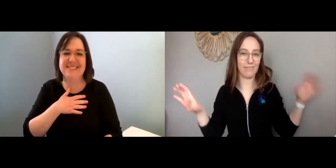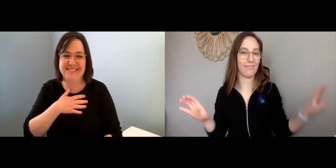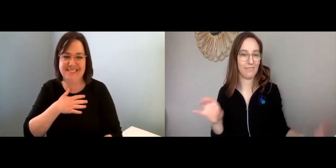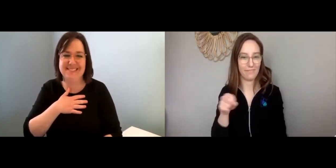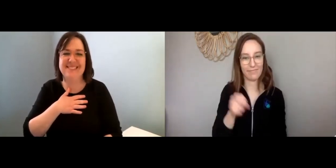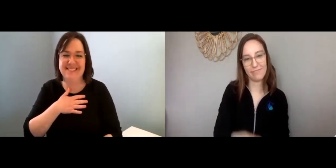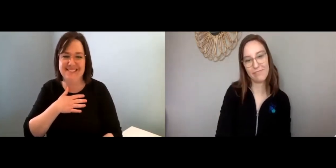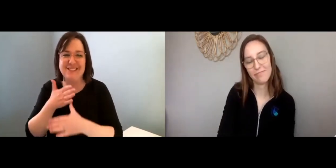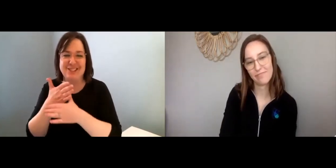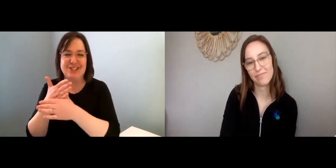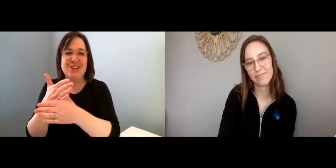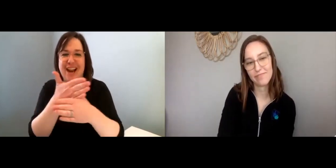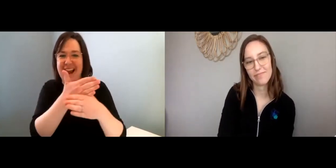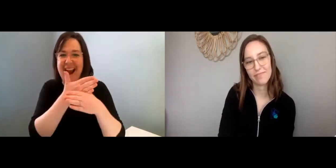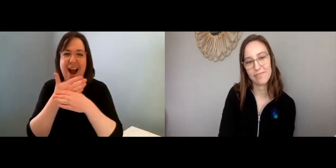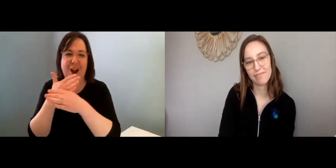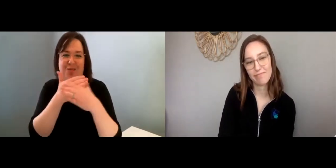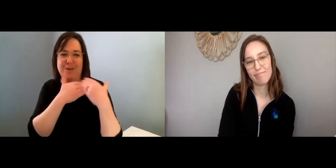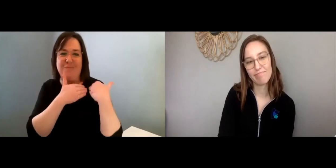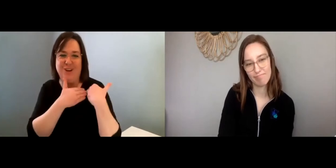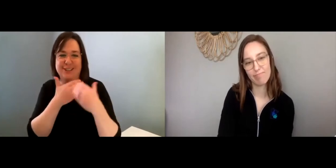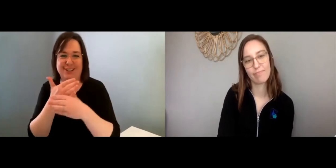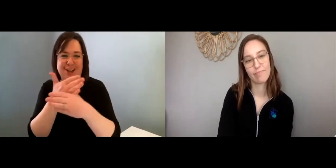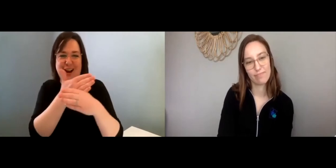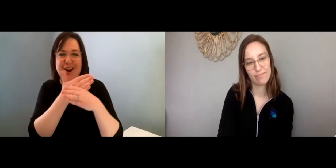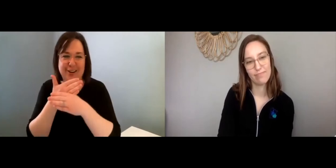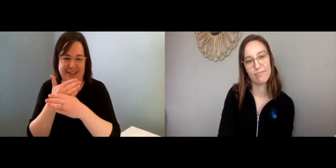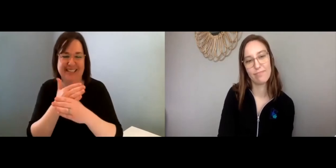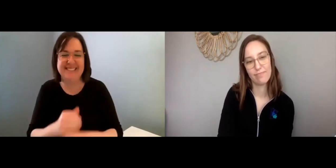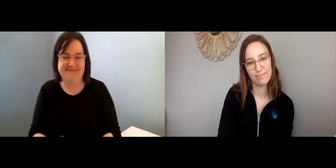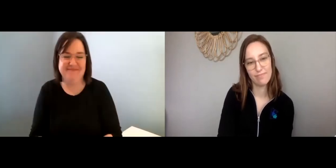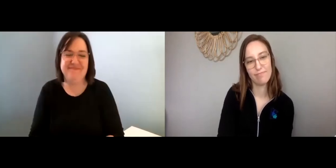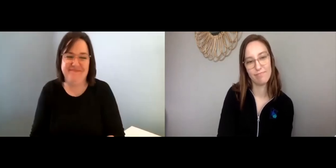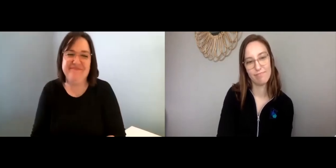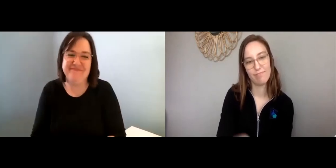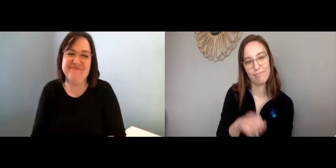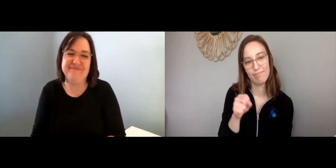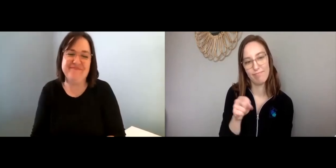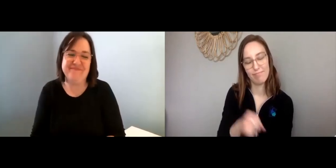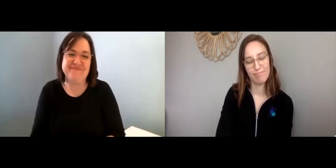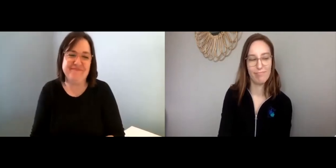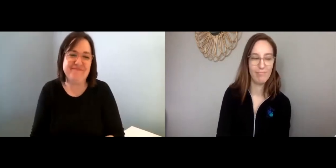Maggie: Yeah, "Just take this weight off my shoulders a little bit, please!" Lisa: Absolutely— sharing the burden! Yep.